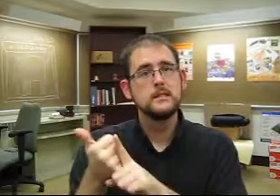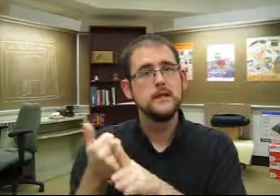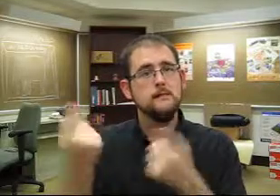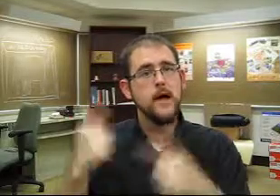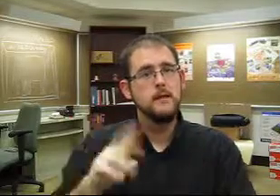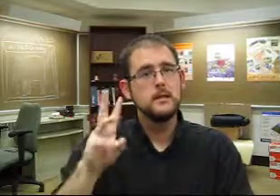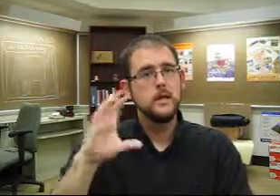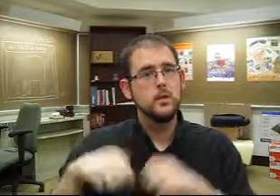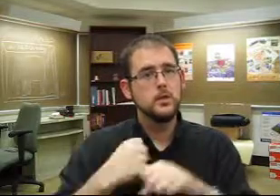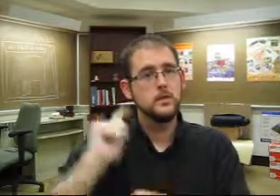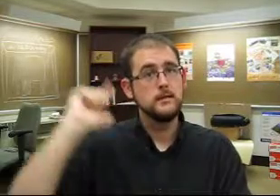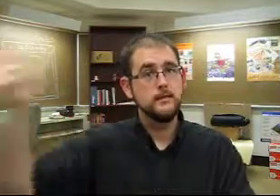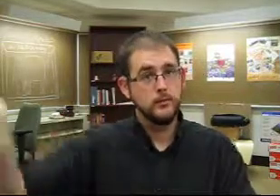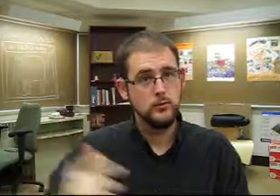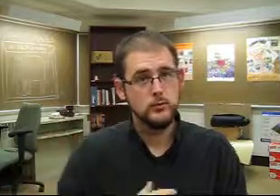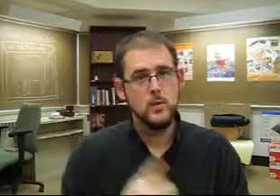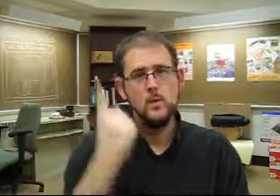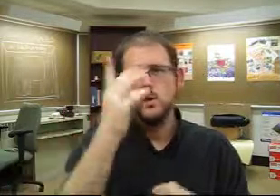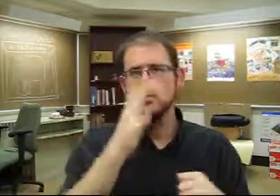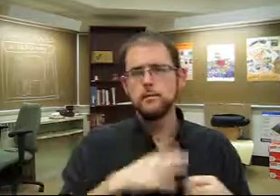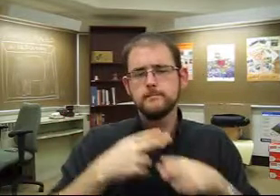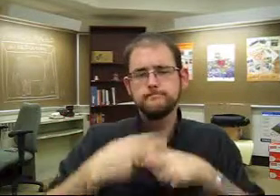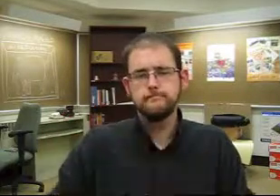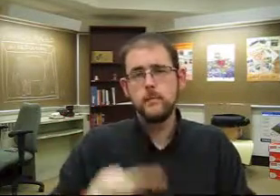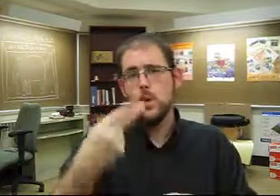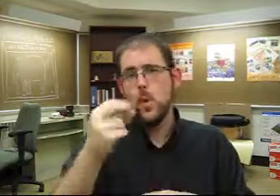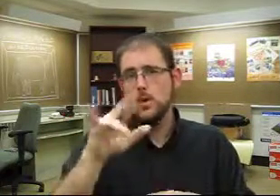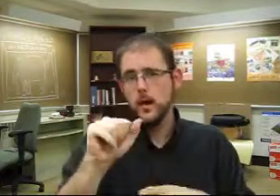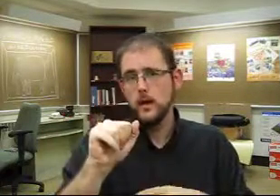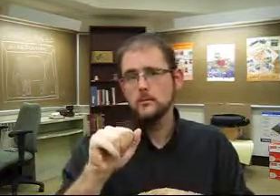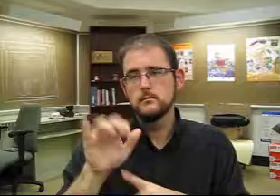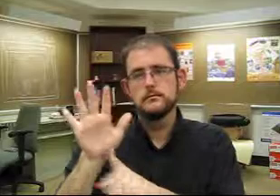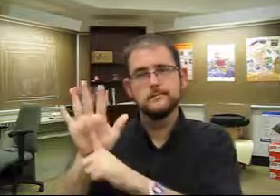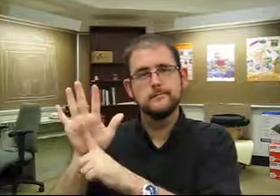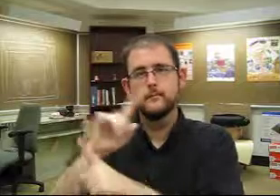The book is set six hundred years later, with a woman named Horia,